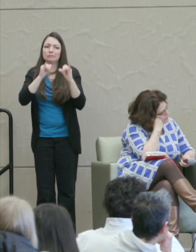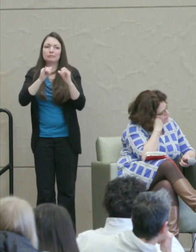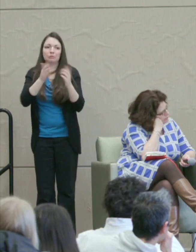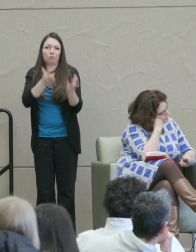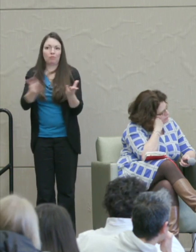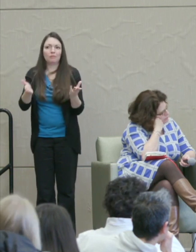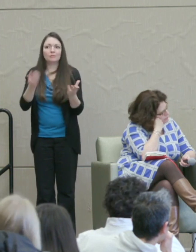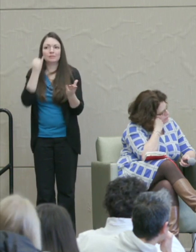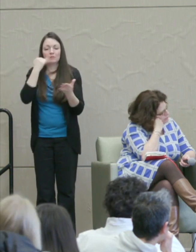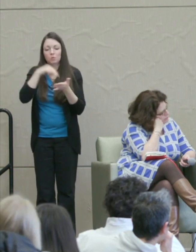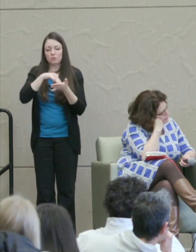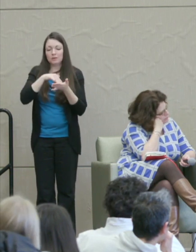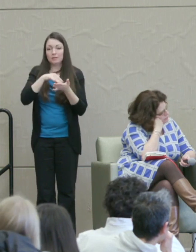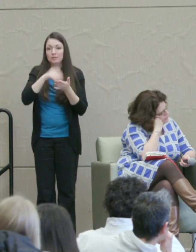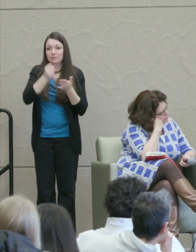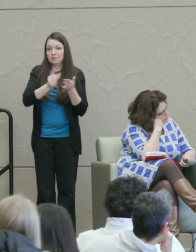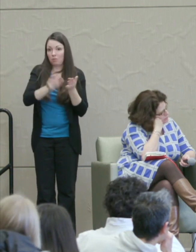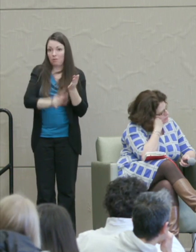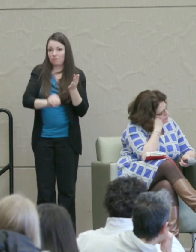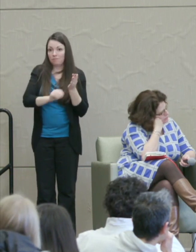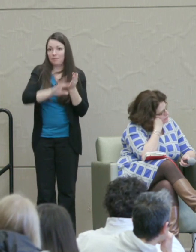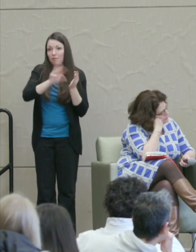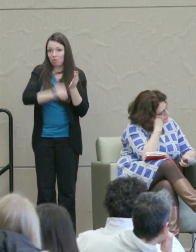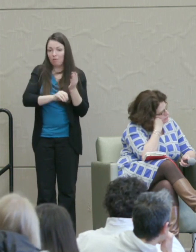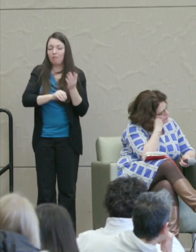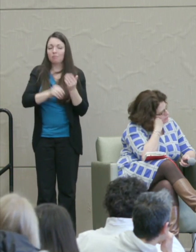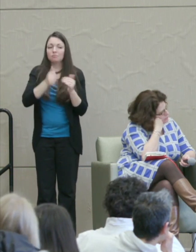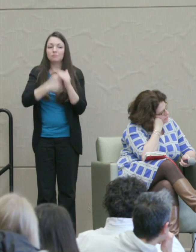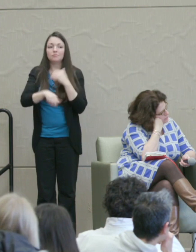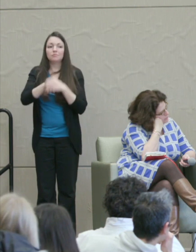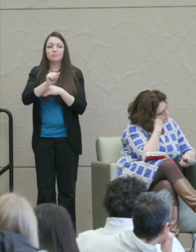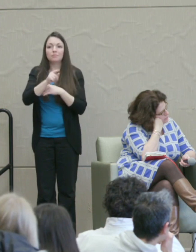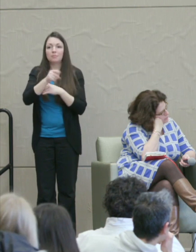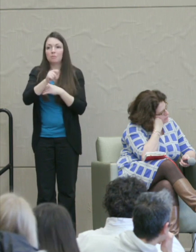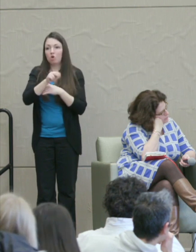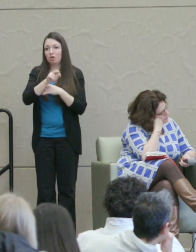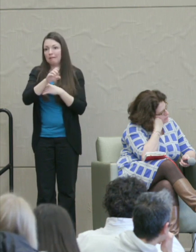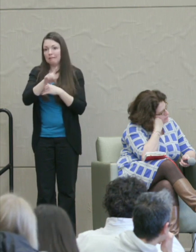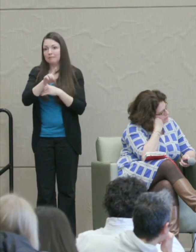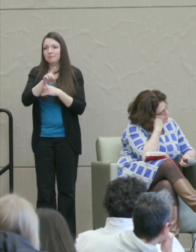If you study South Africa under Apartheid, a very similar emotional constellations fueled